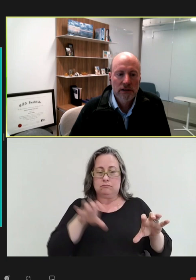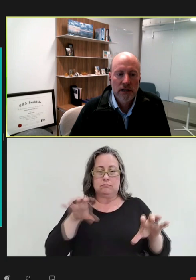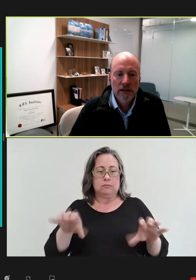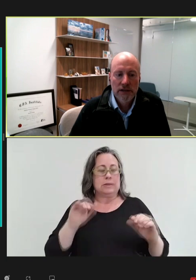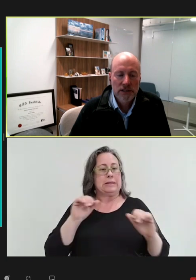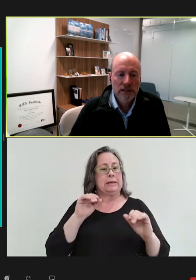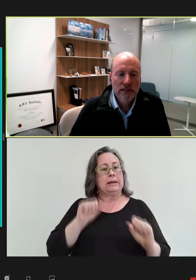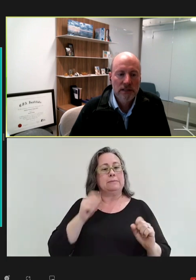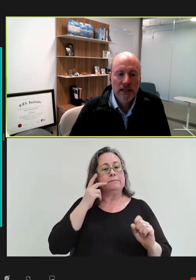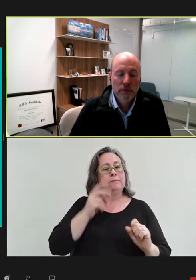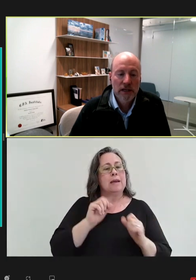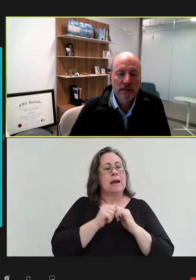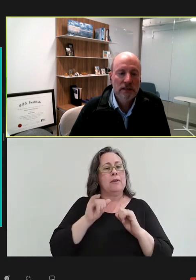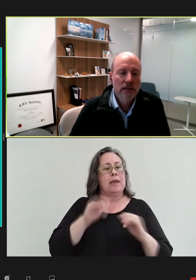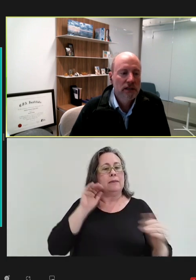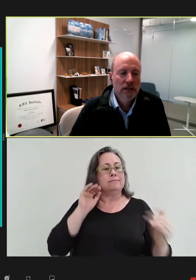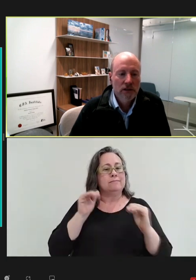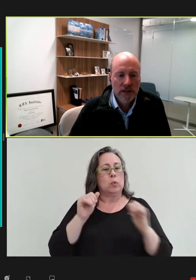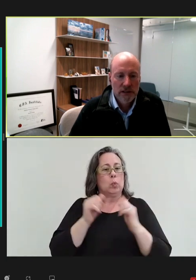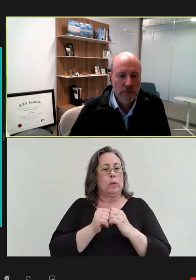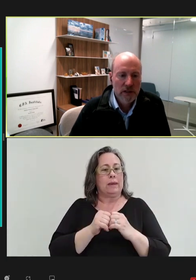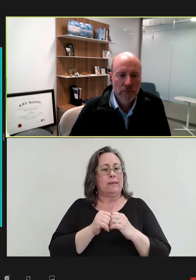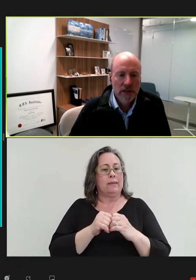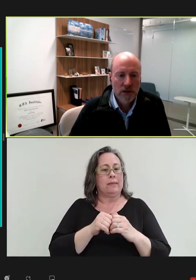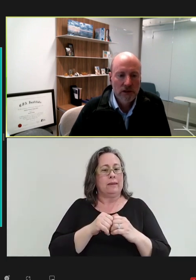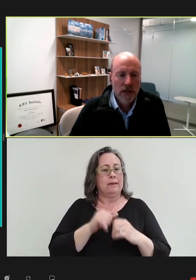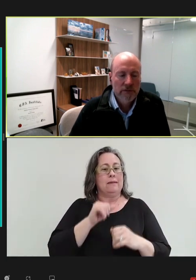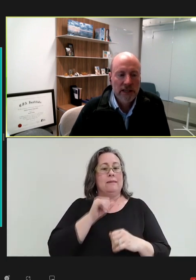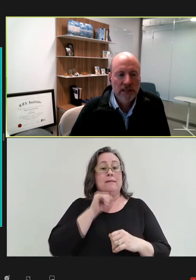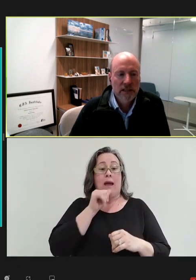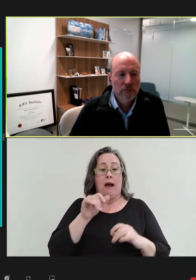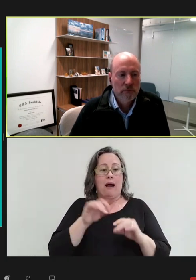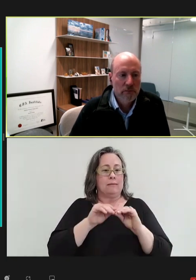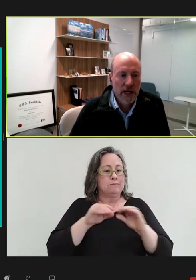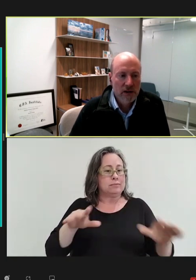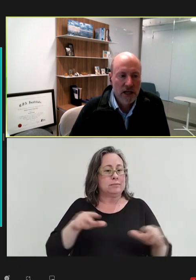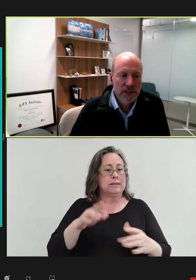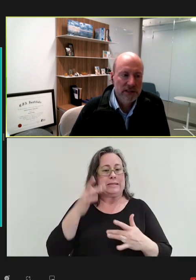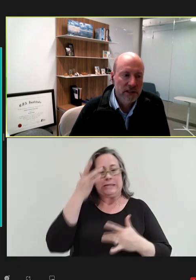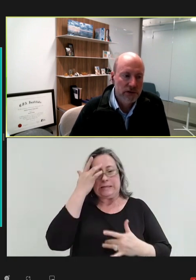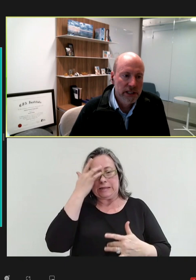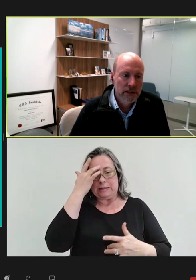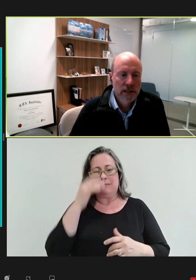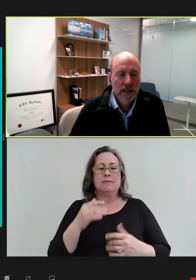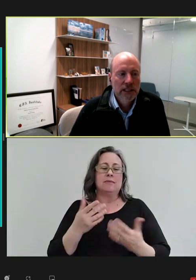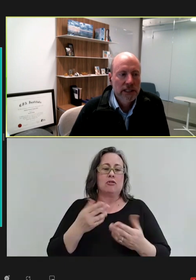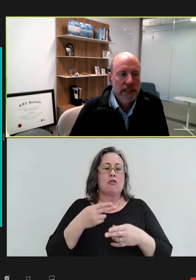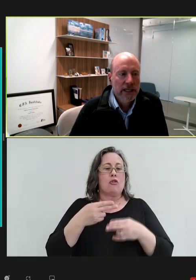are not infectious disease antibodies that have been called non-vaccine biologics in green and